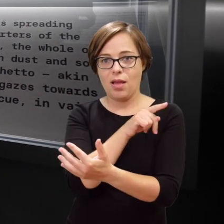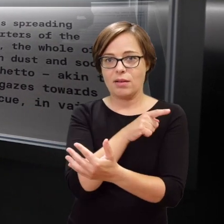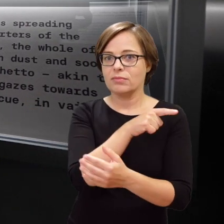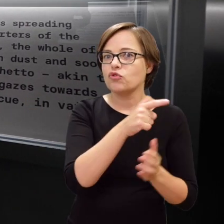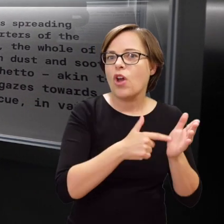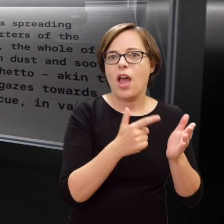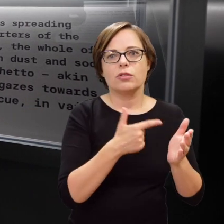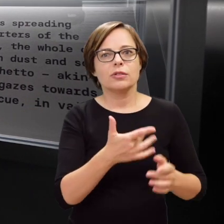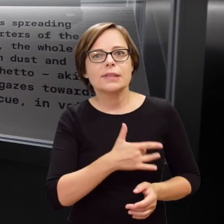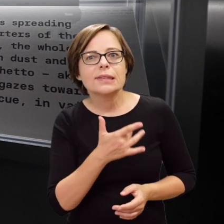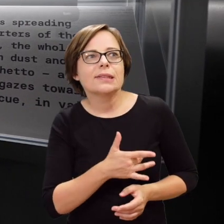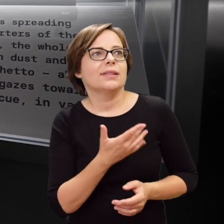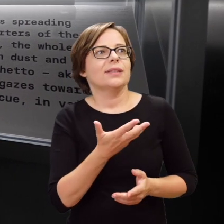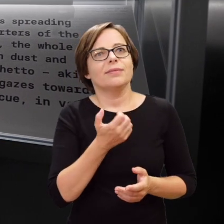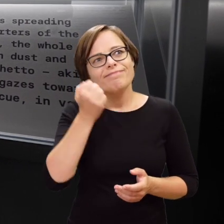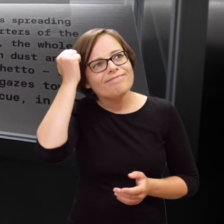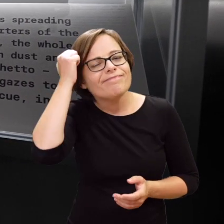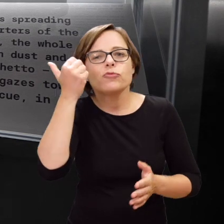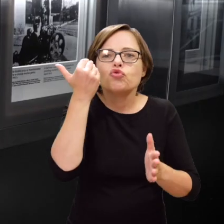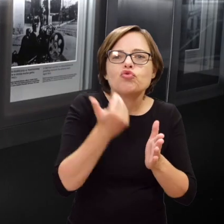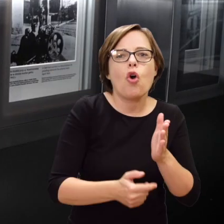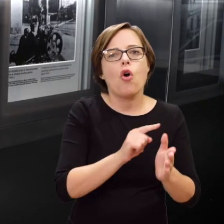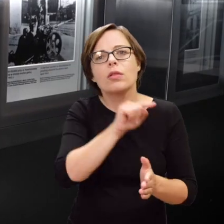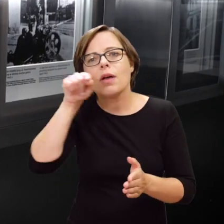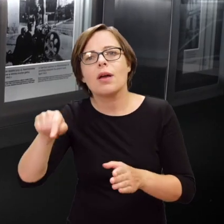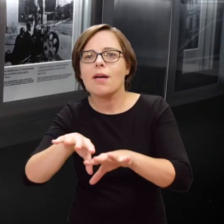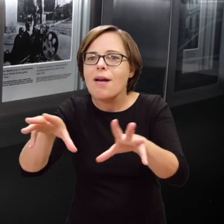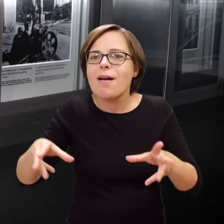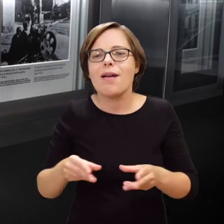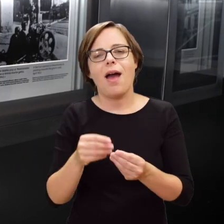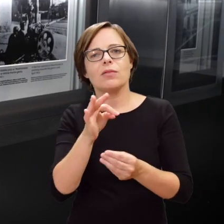They often feel remorse for not being there, together with their brethren.